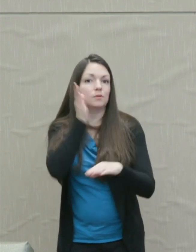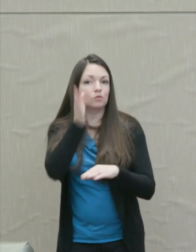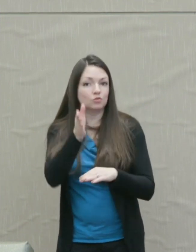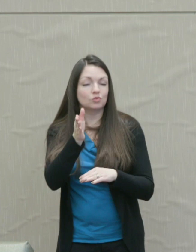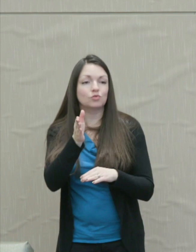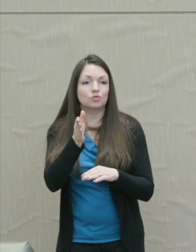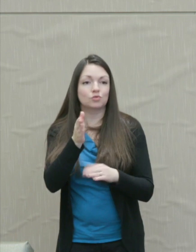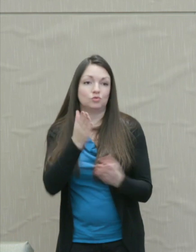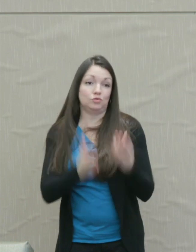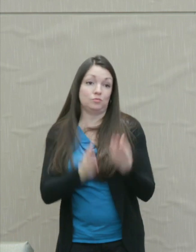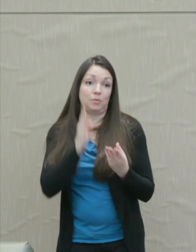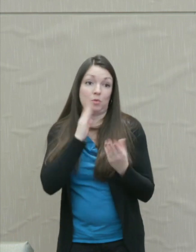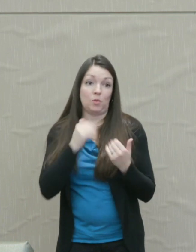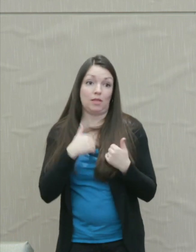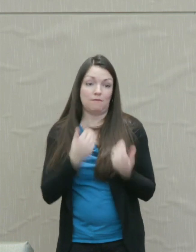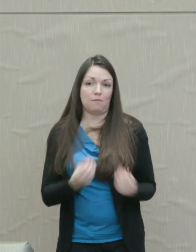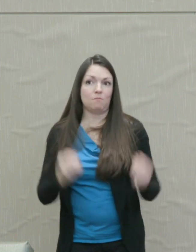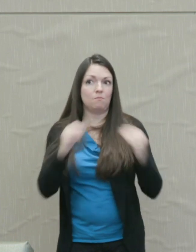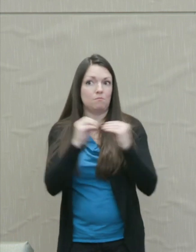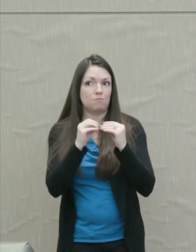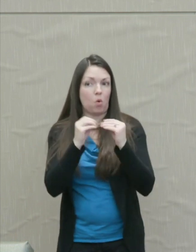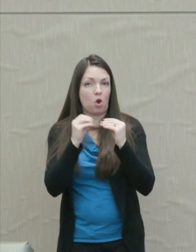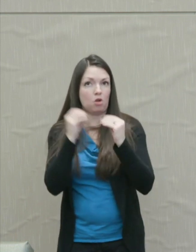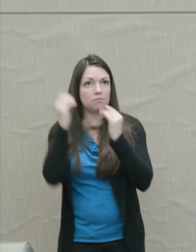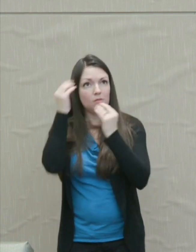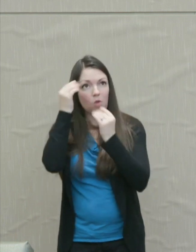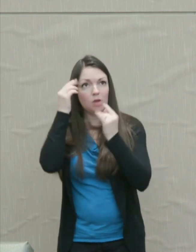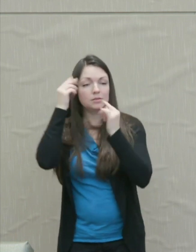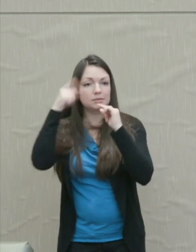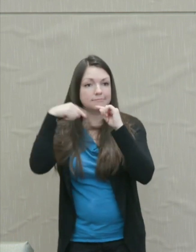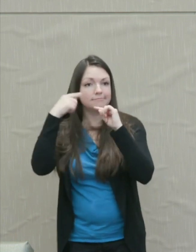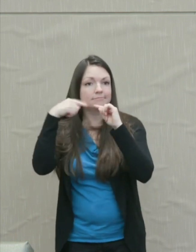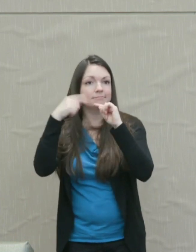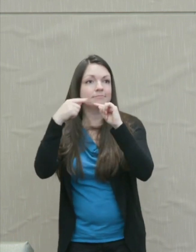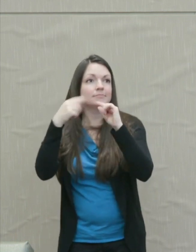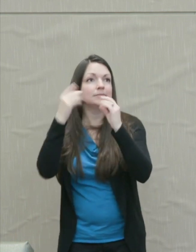will have a lot of other thoughts before we get to the thought of punishment.